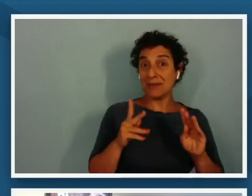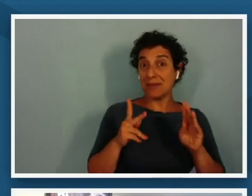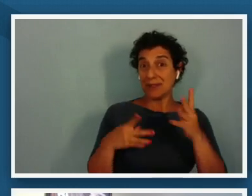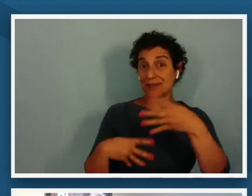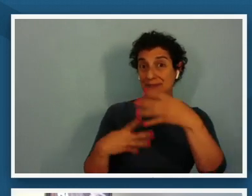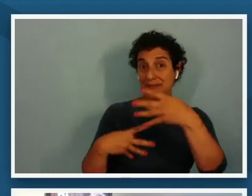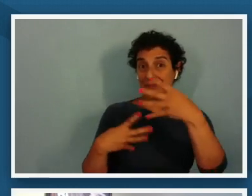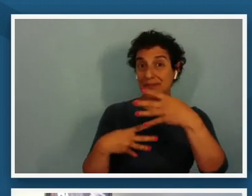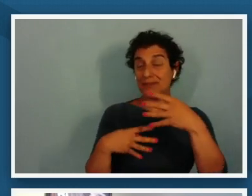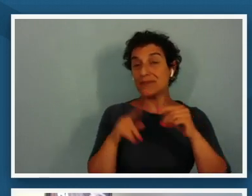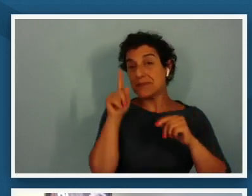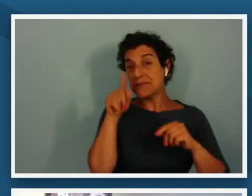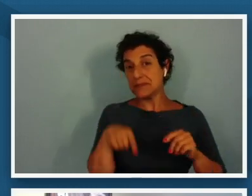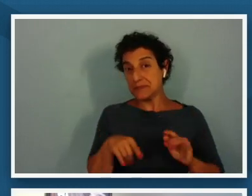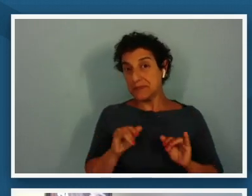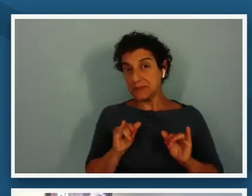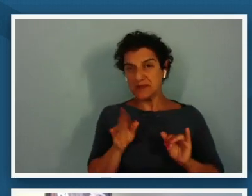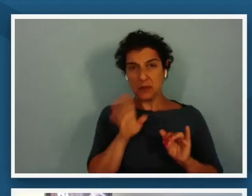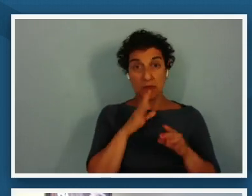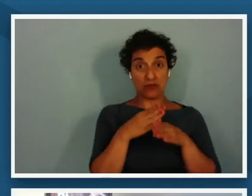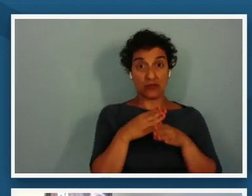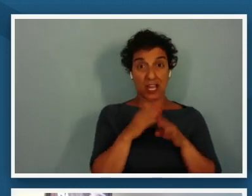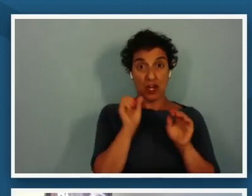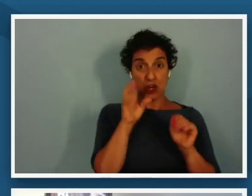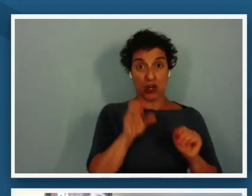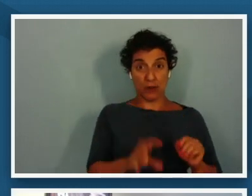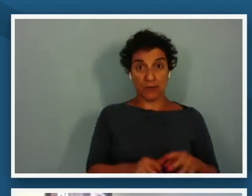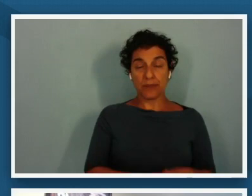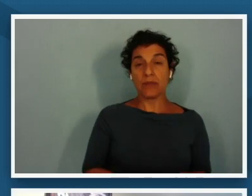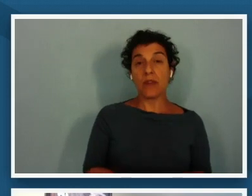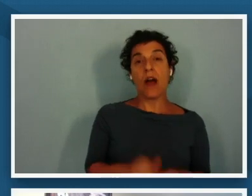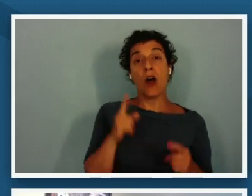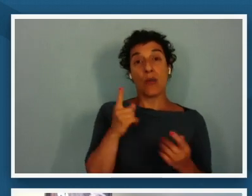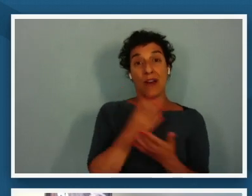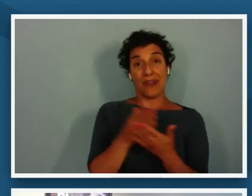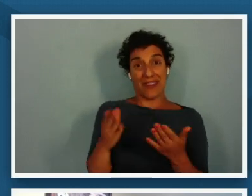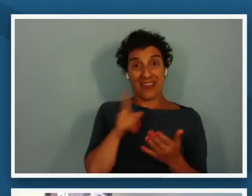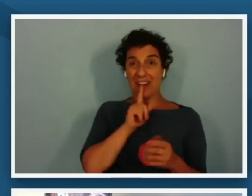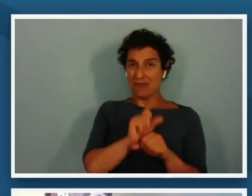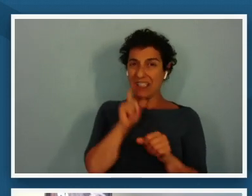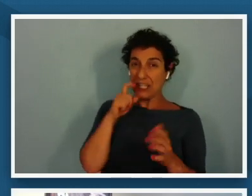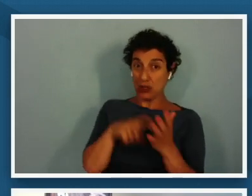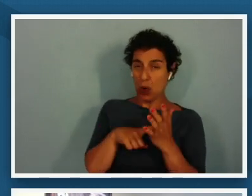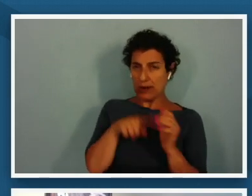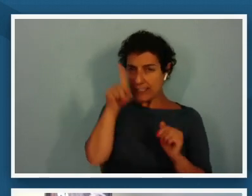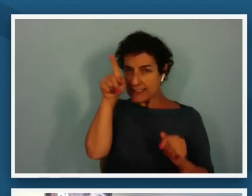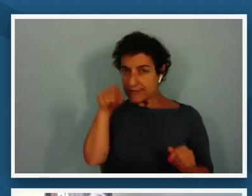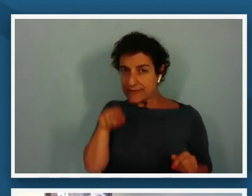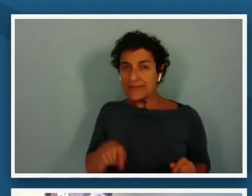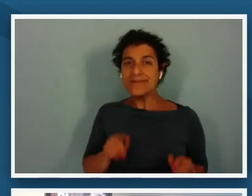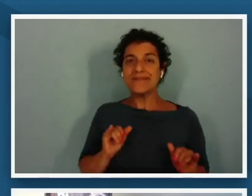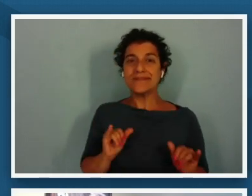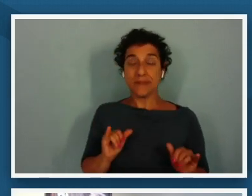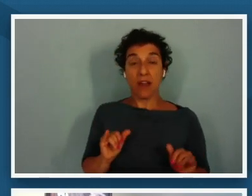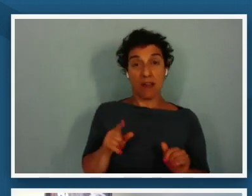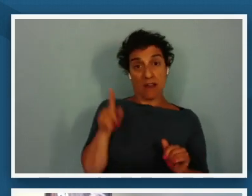um and i think one of the things that i really did notice was